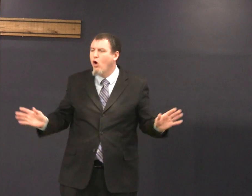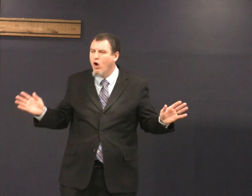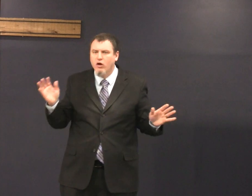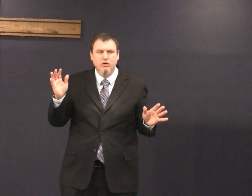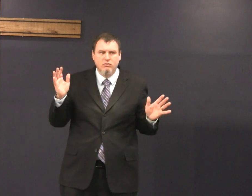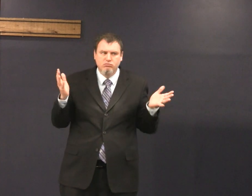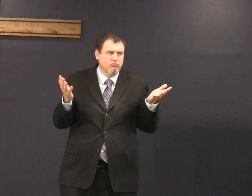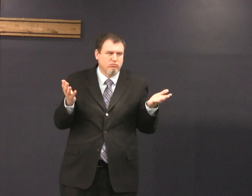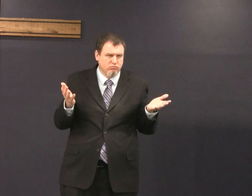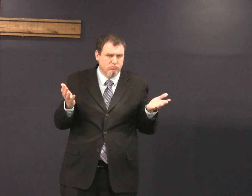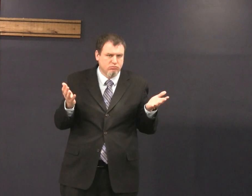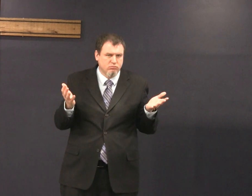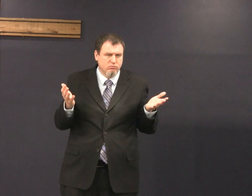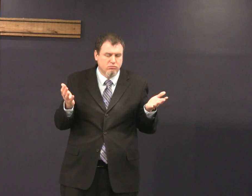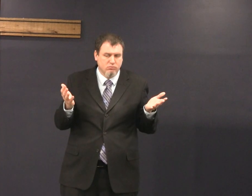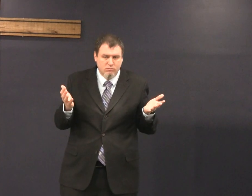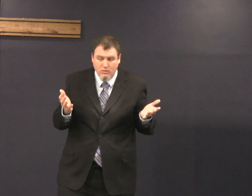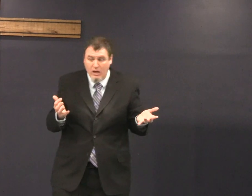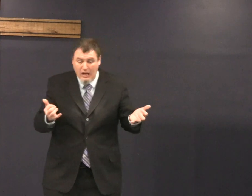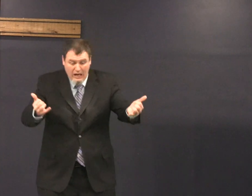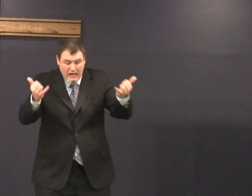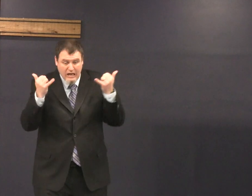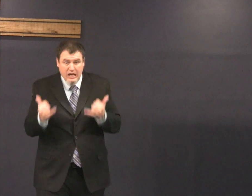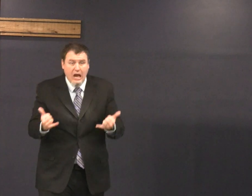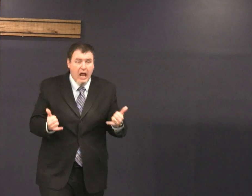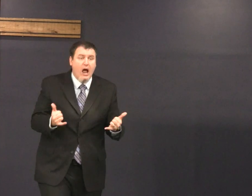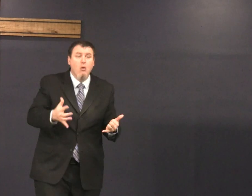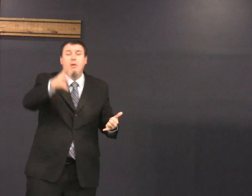they lost the wonderful garden now